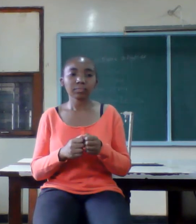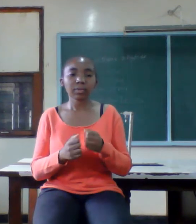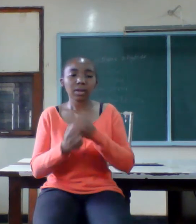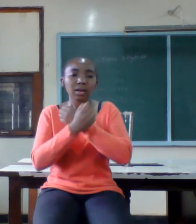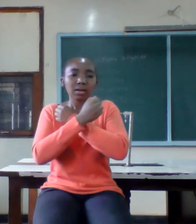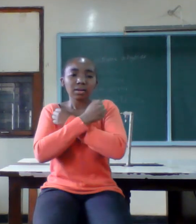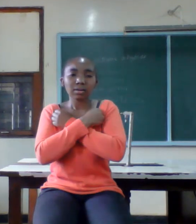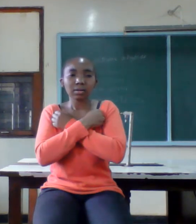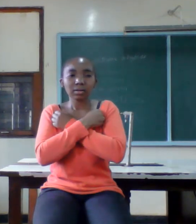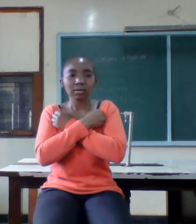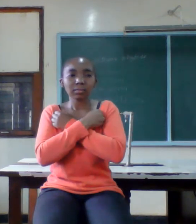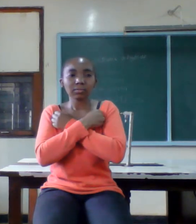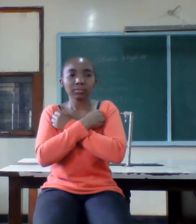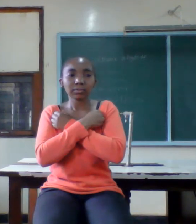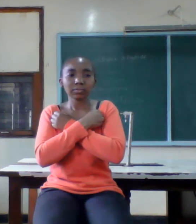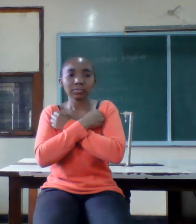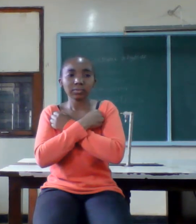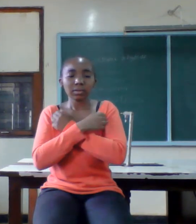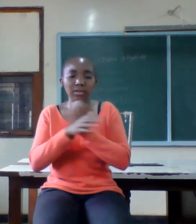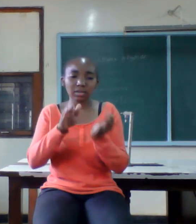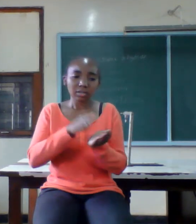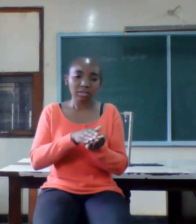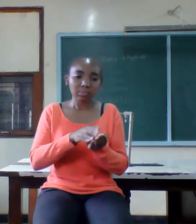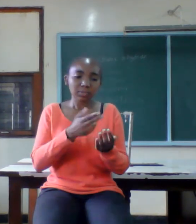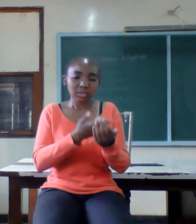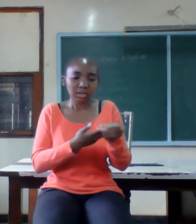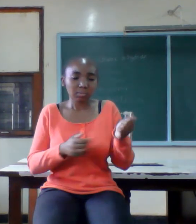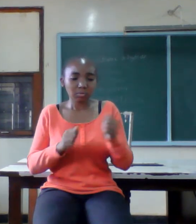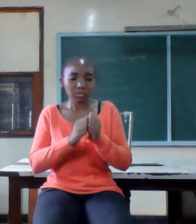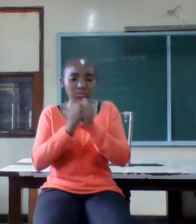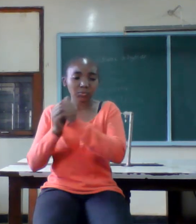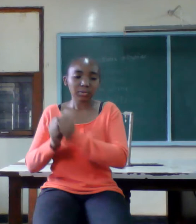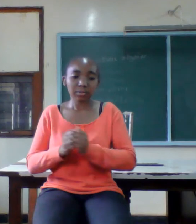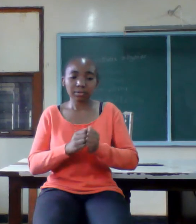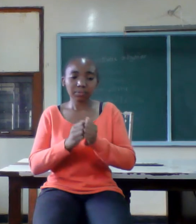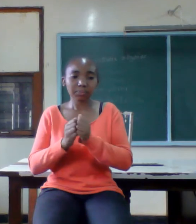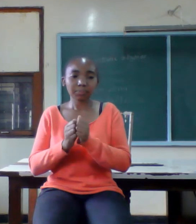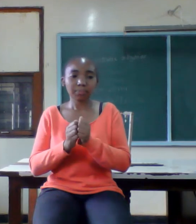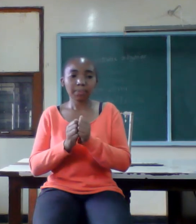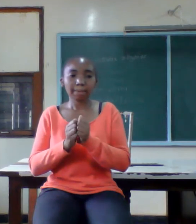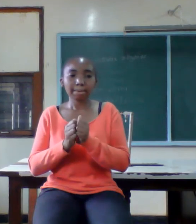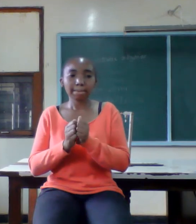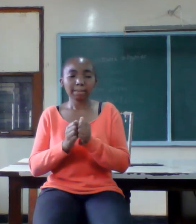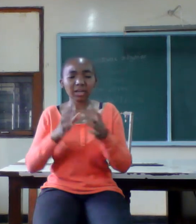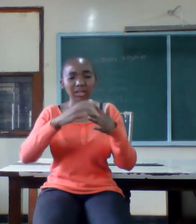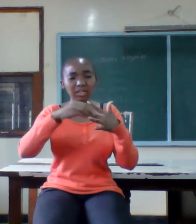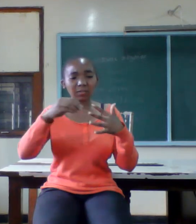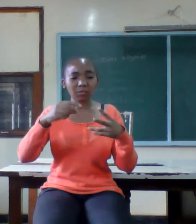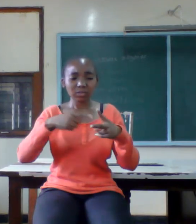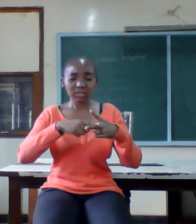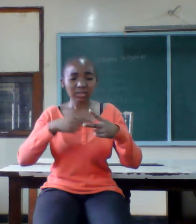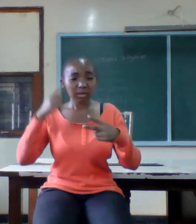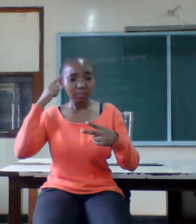growth that sticks the capital together they won't start in their mind and the devil feeds the mind